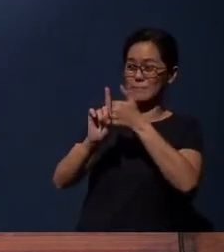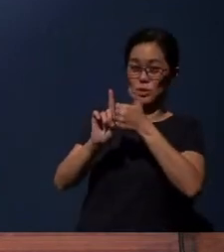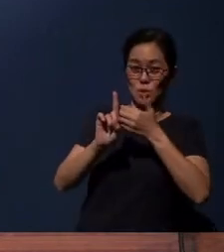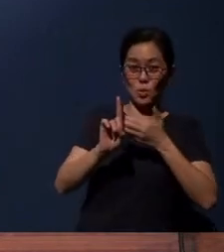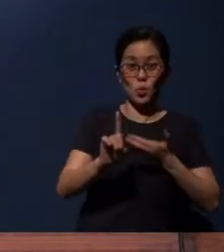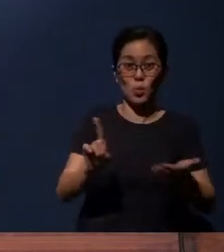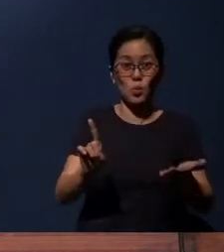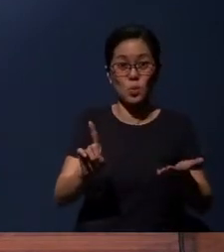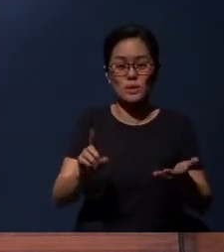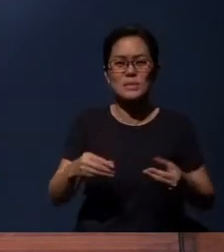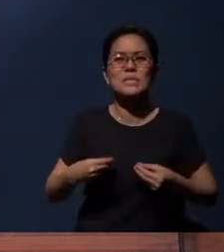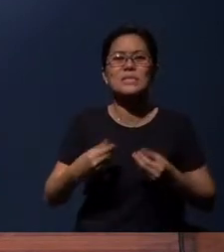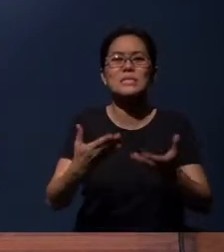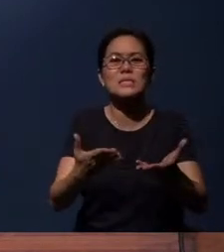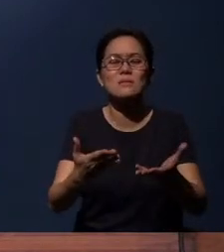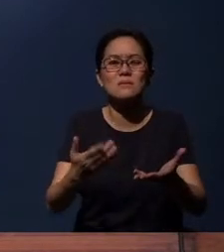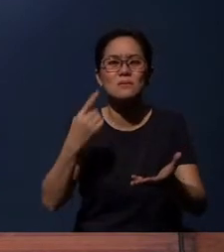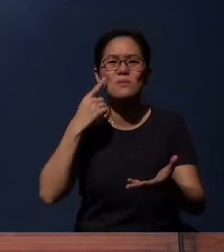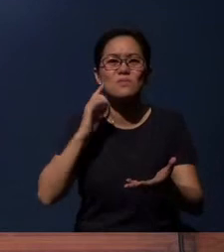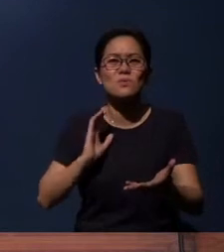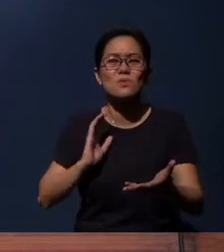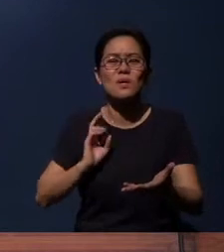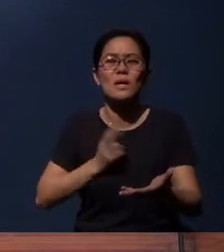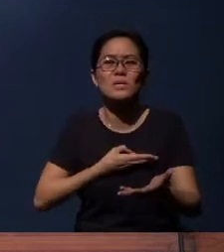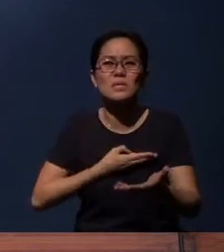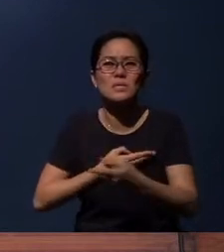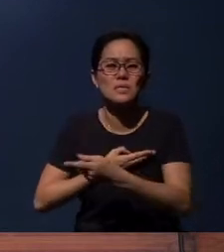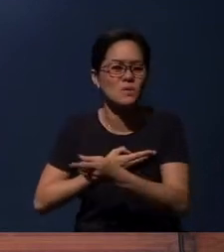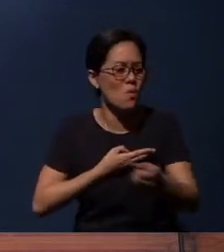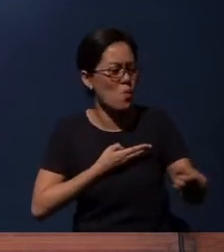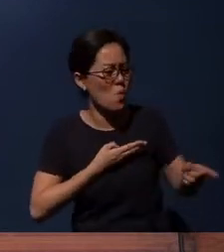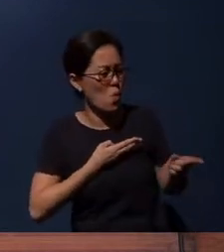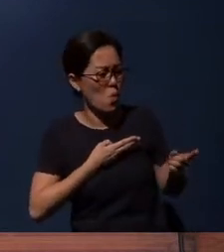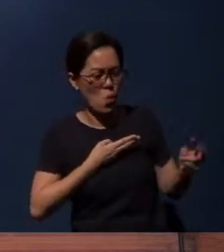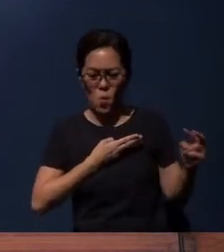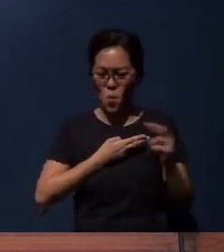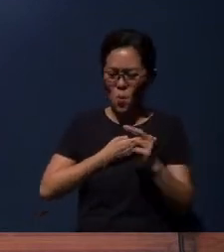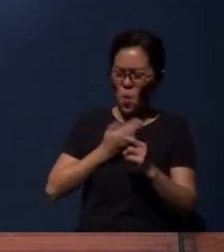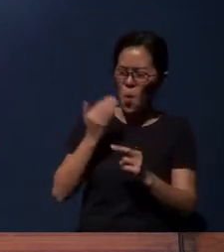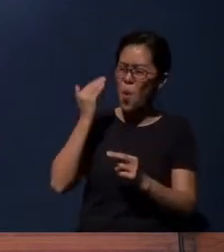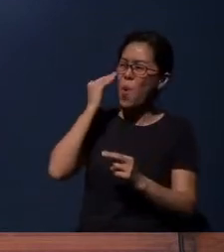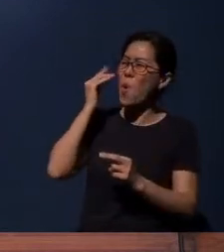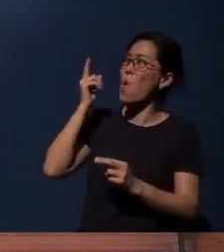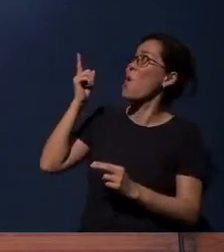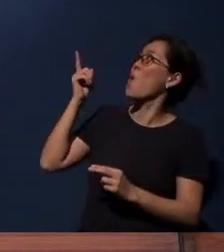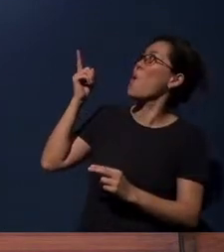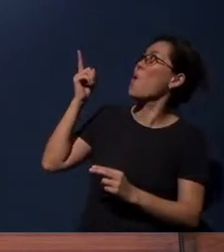for all who, in our lives that they may know.